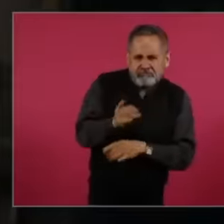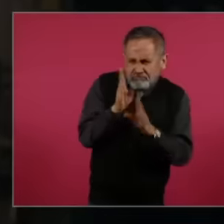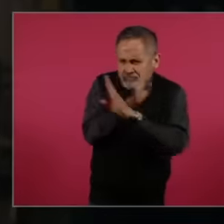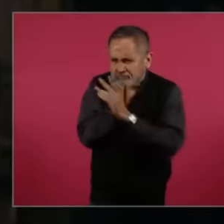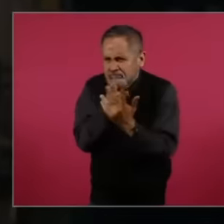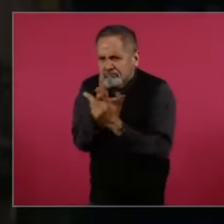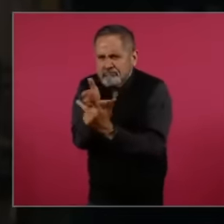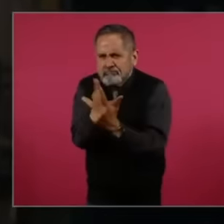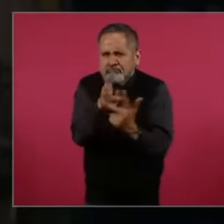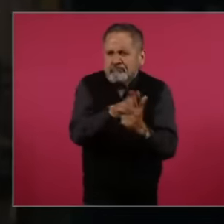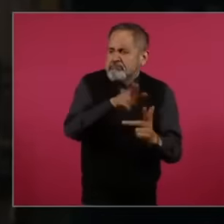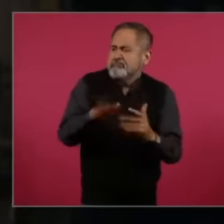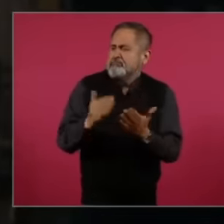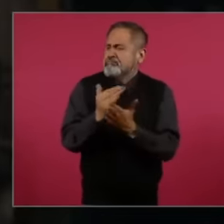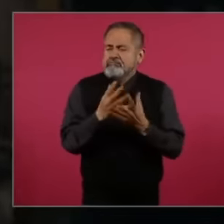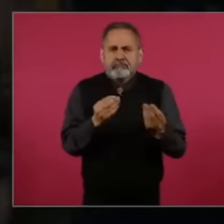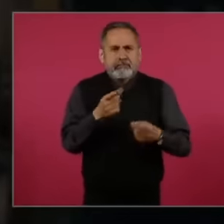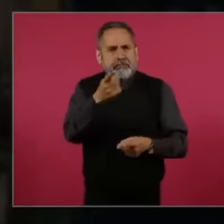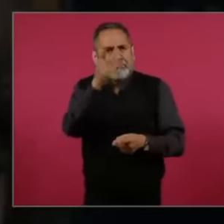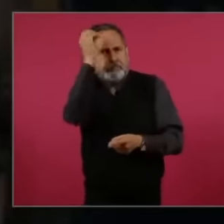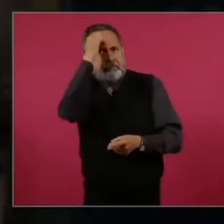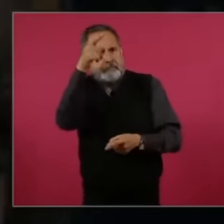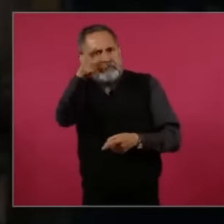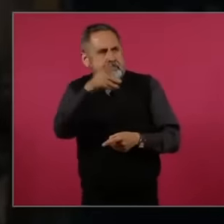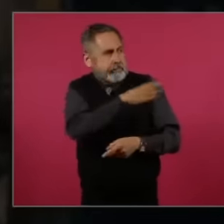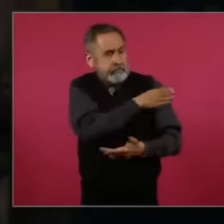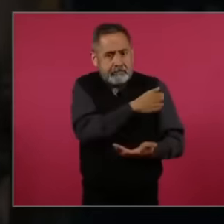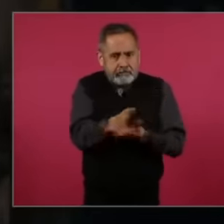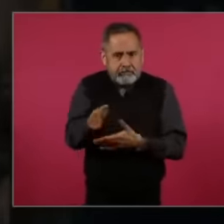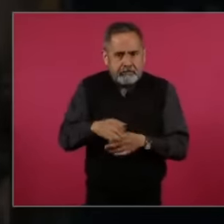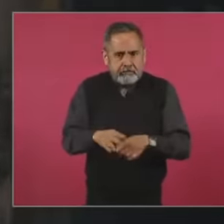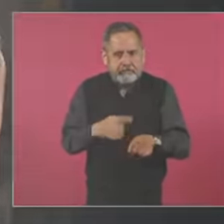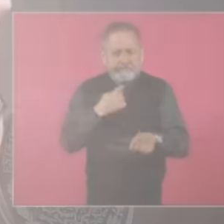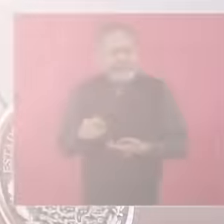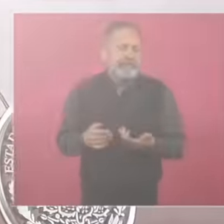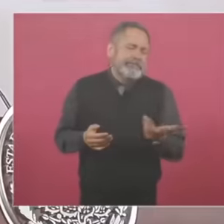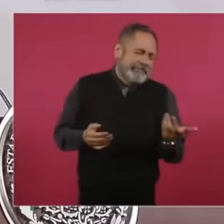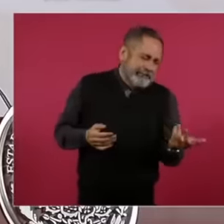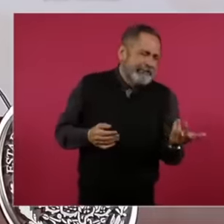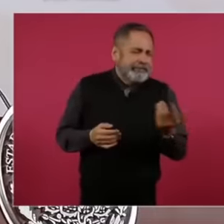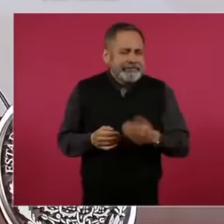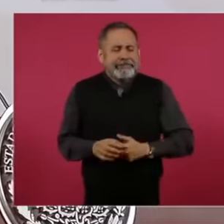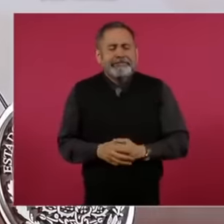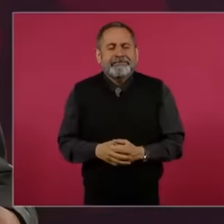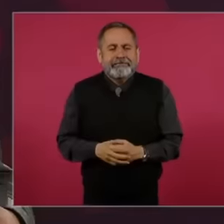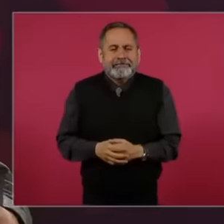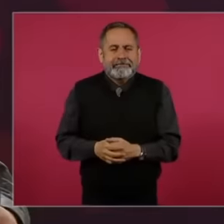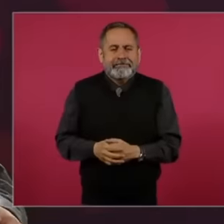president about foreign policy and as we all know, President López